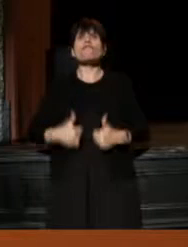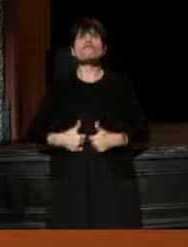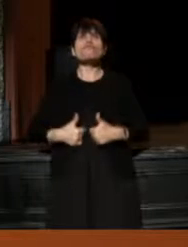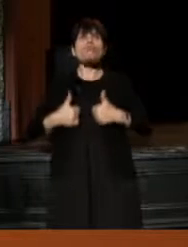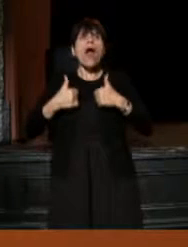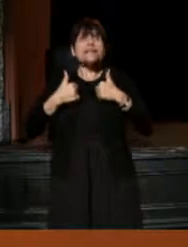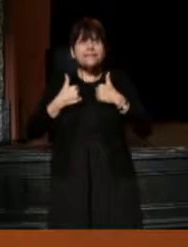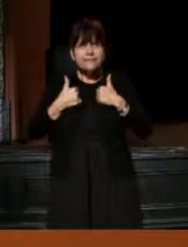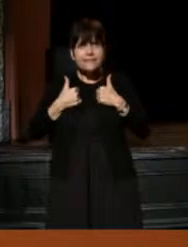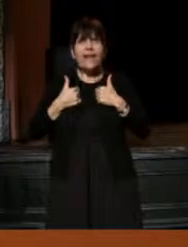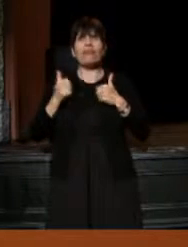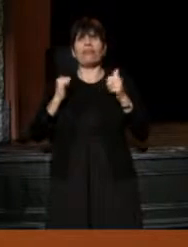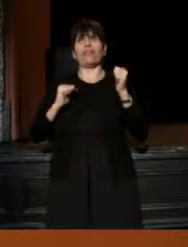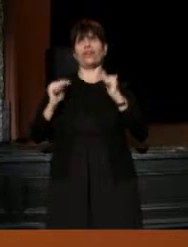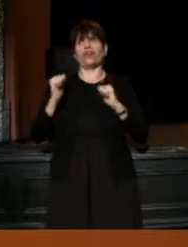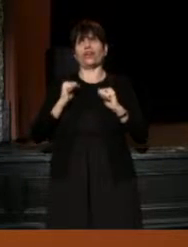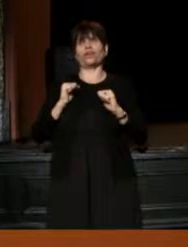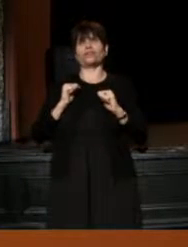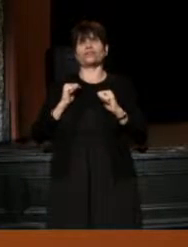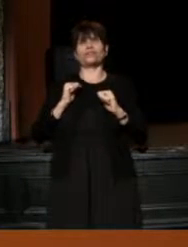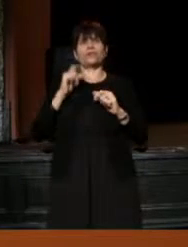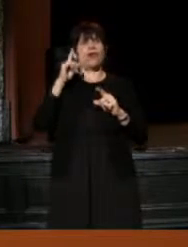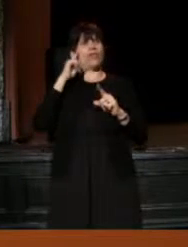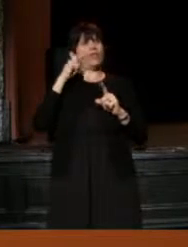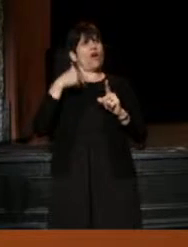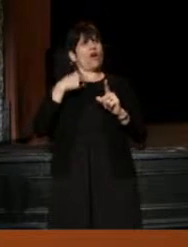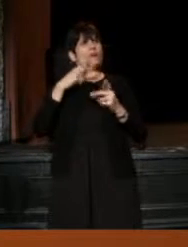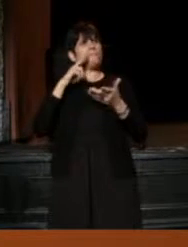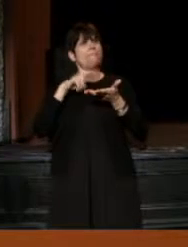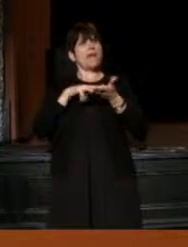And it means simply, or what I learned, I thought simply it was